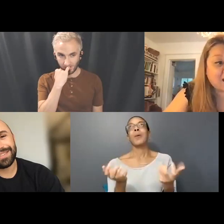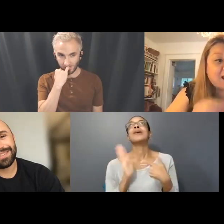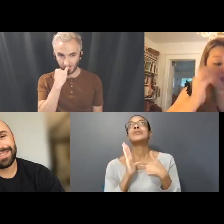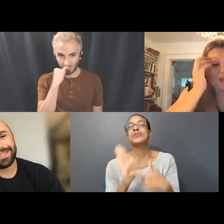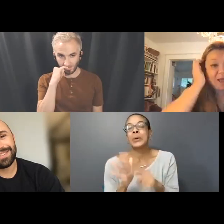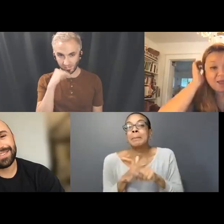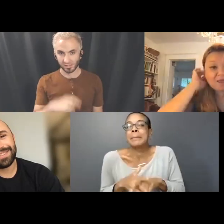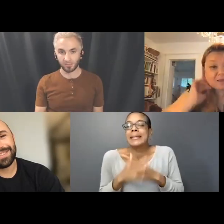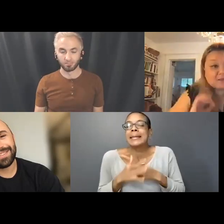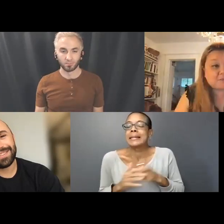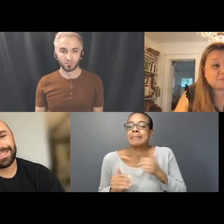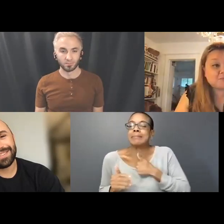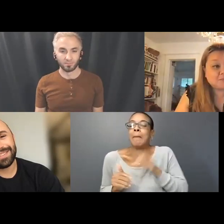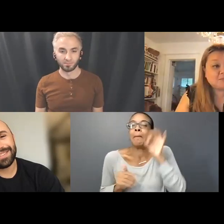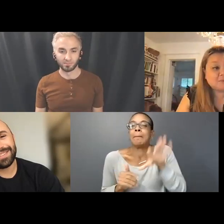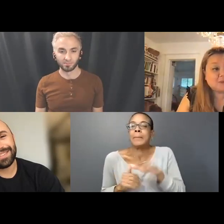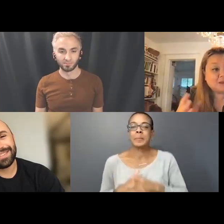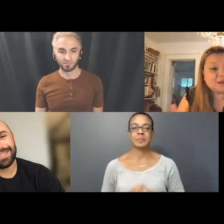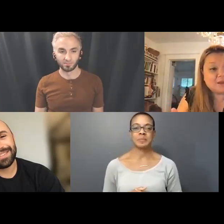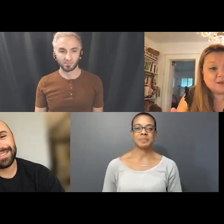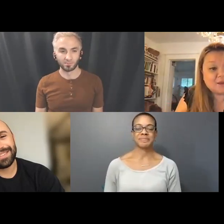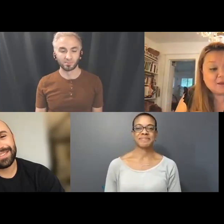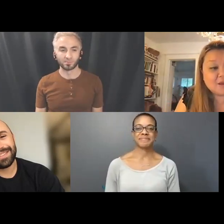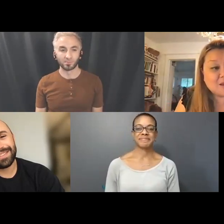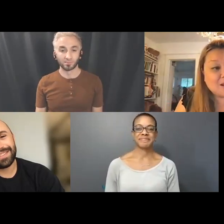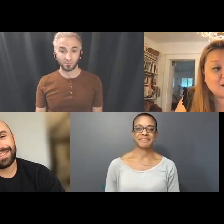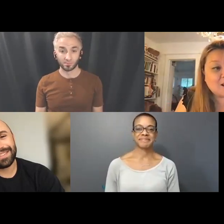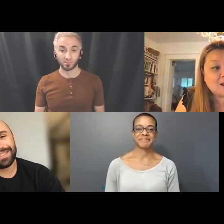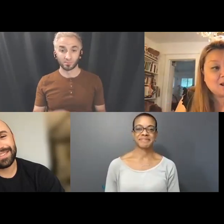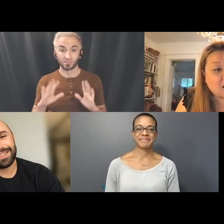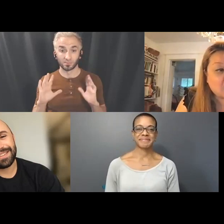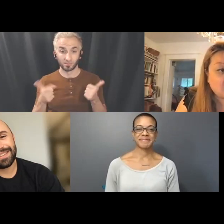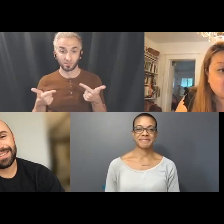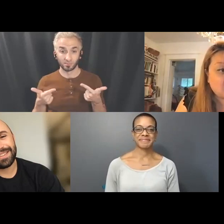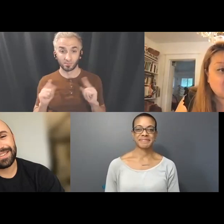So I just wanted to just tell you that's the little thing. Ah and then we come back.